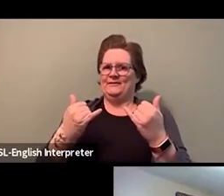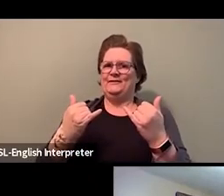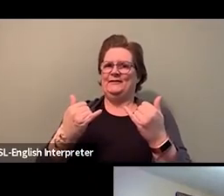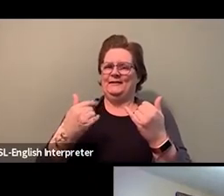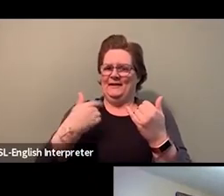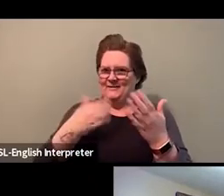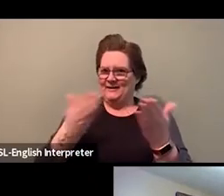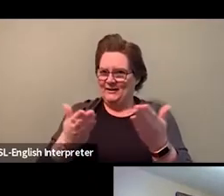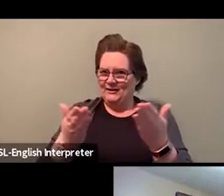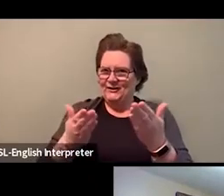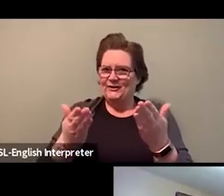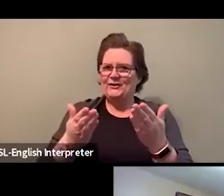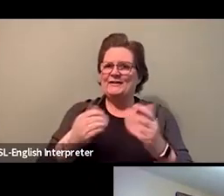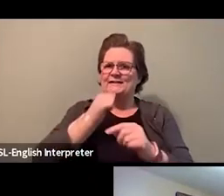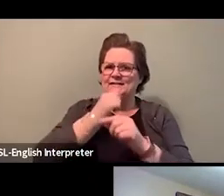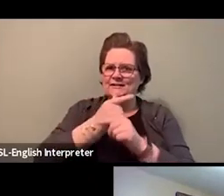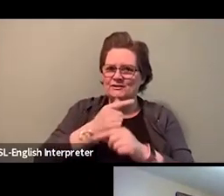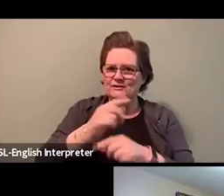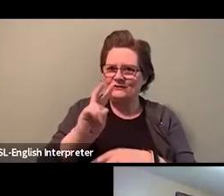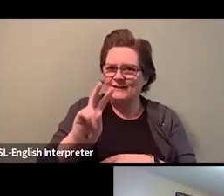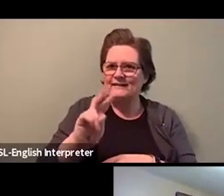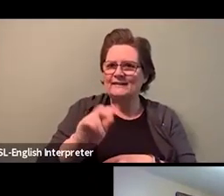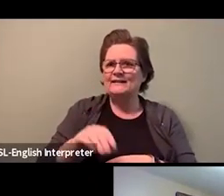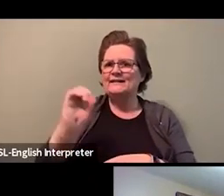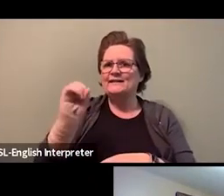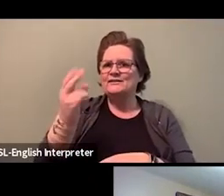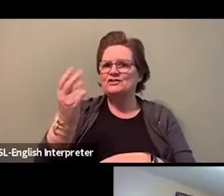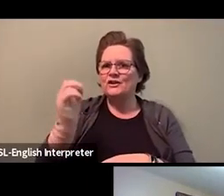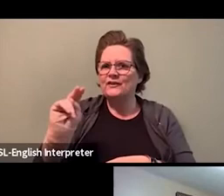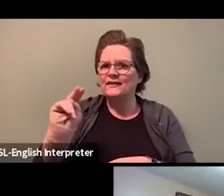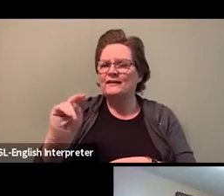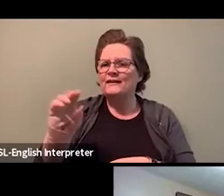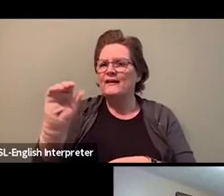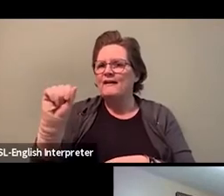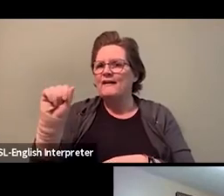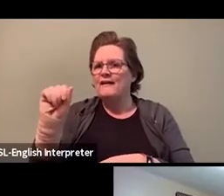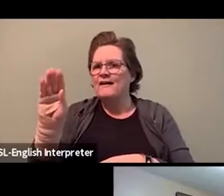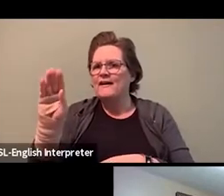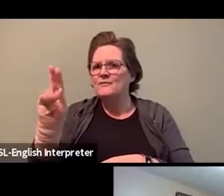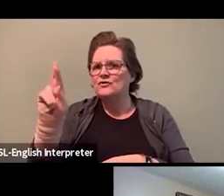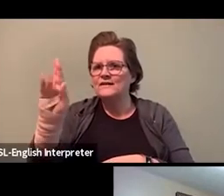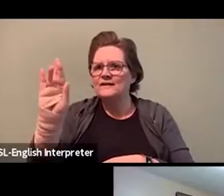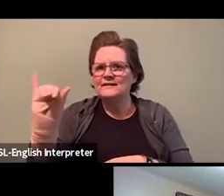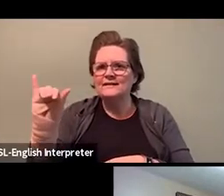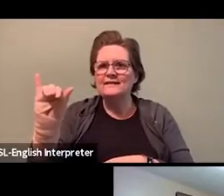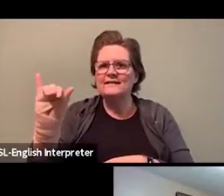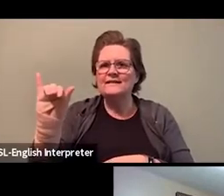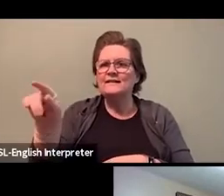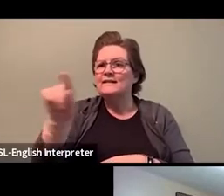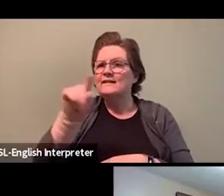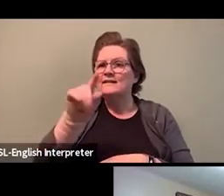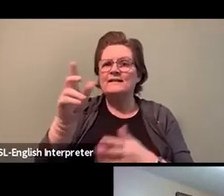and Sharon and Aubrey, who joined me in this historical moment